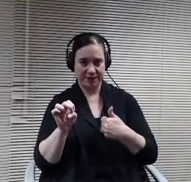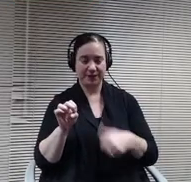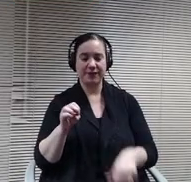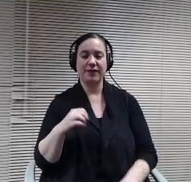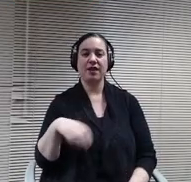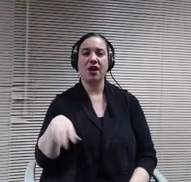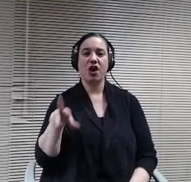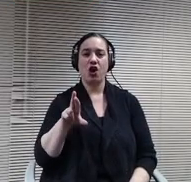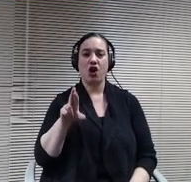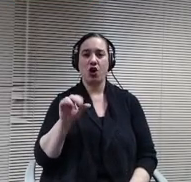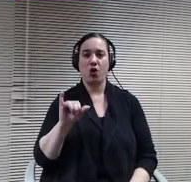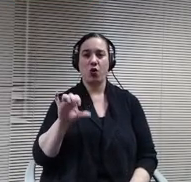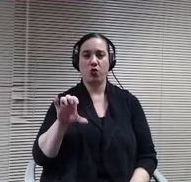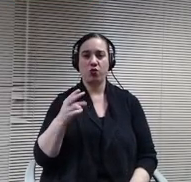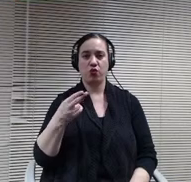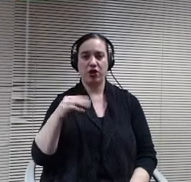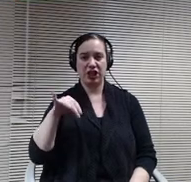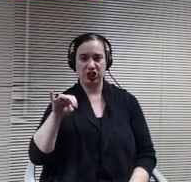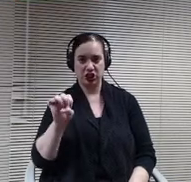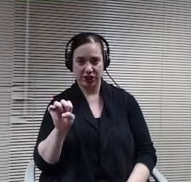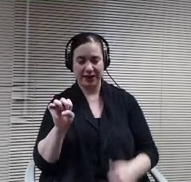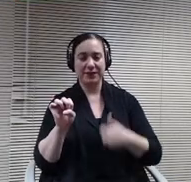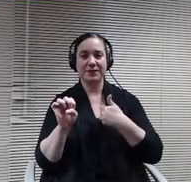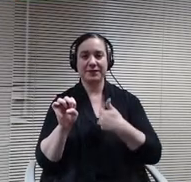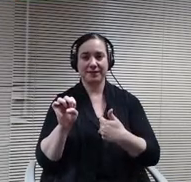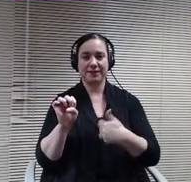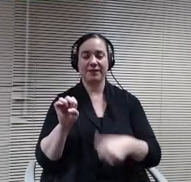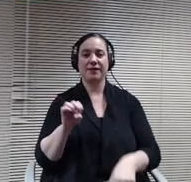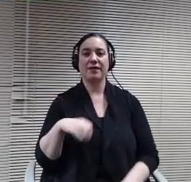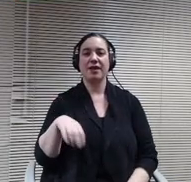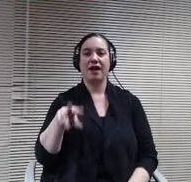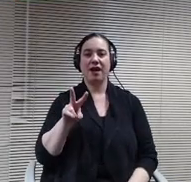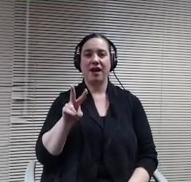Hi board member Vitaly I, board Member Wagner.